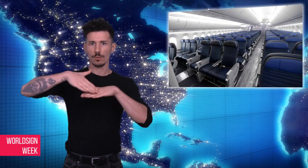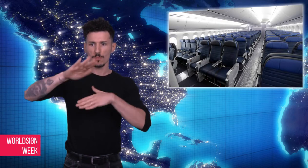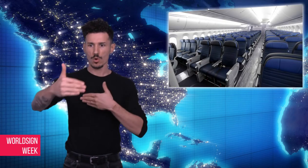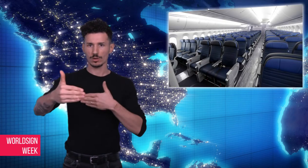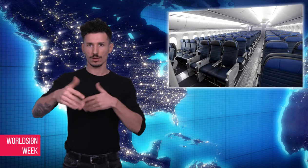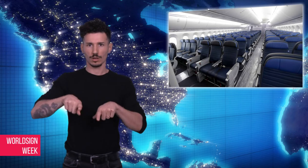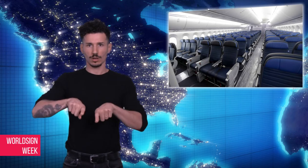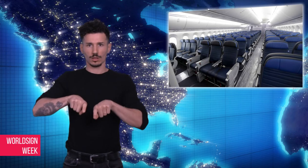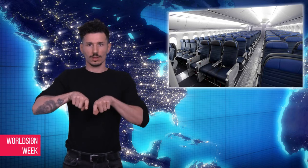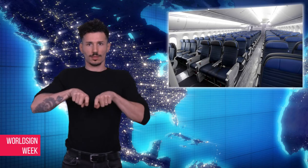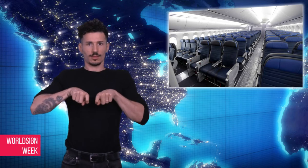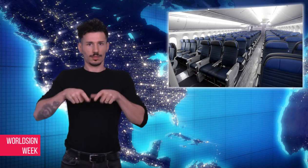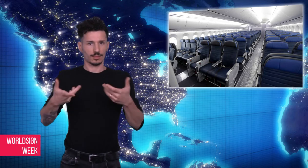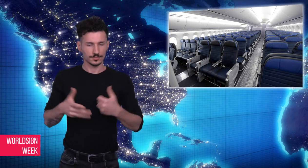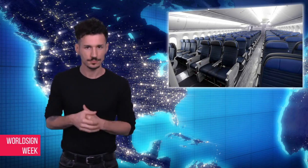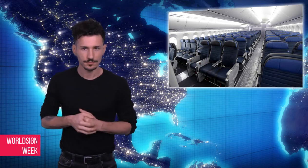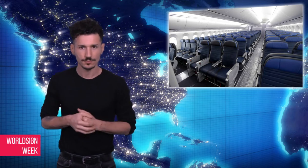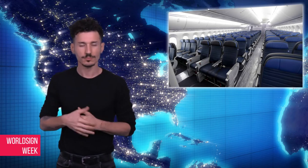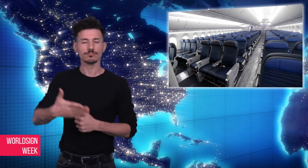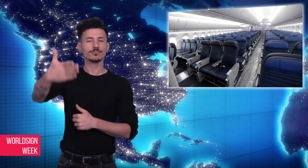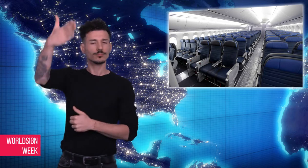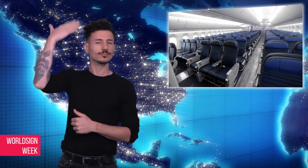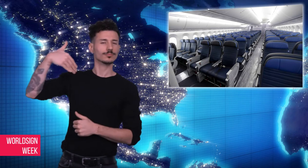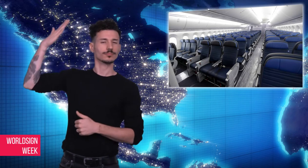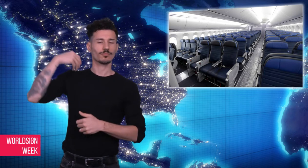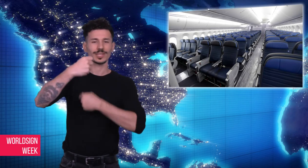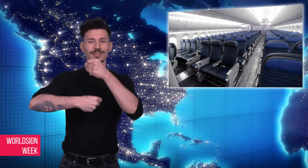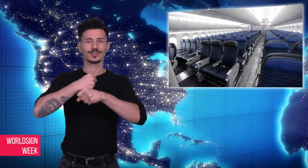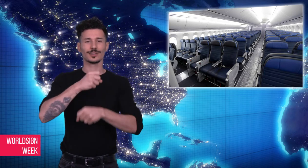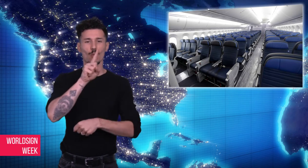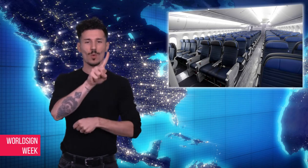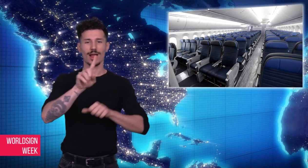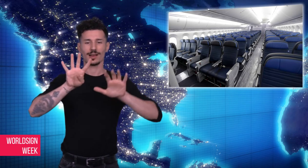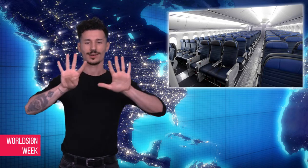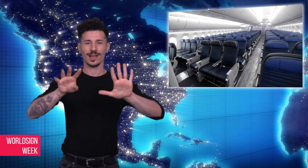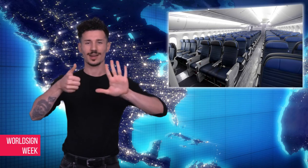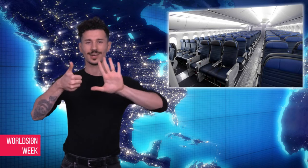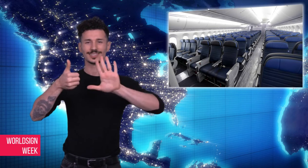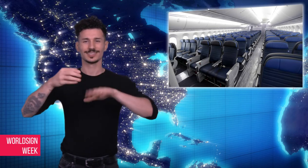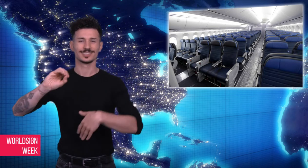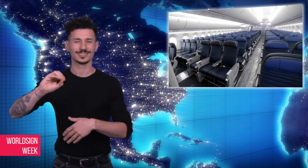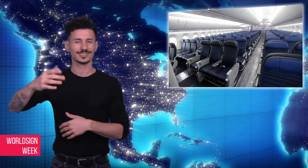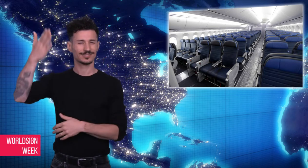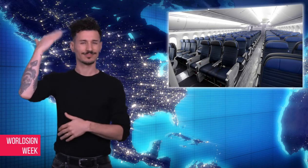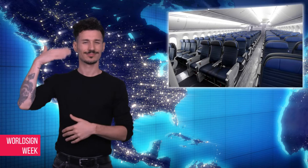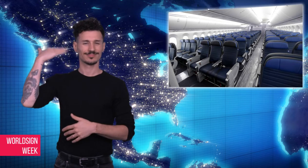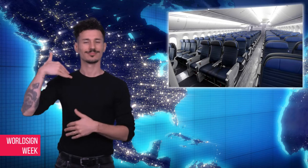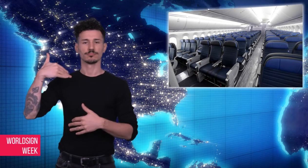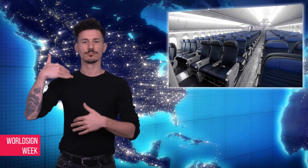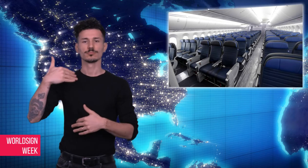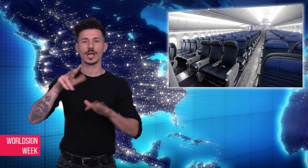the 1960’s of 86 centimeters has gone down to 71 centimeters